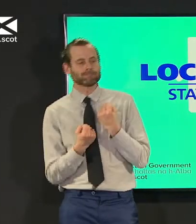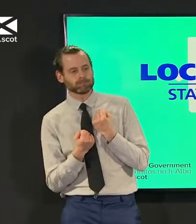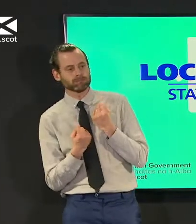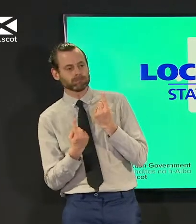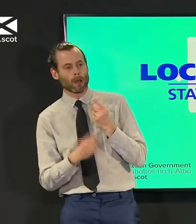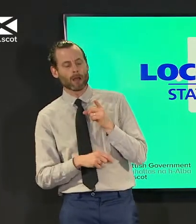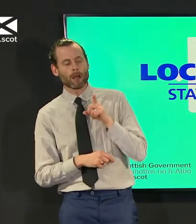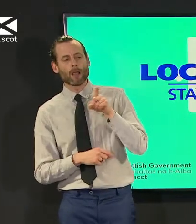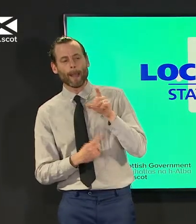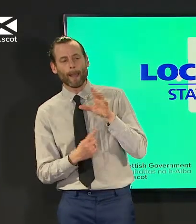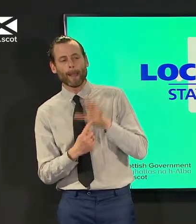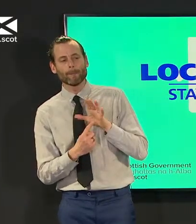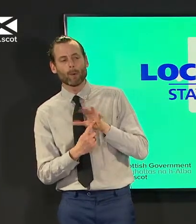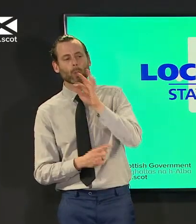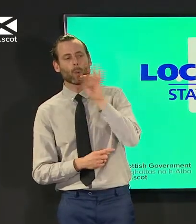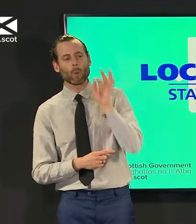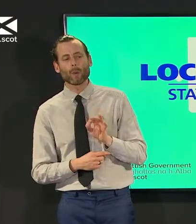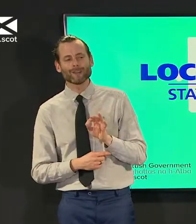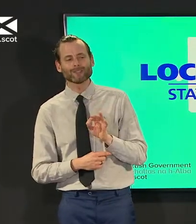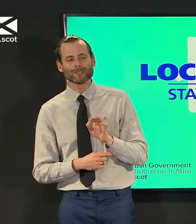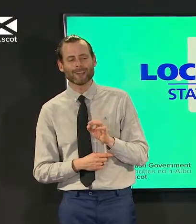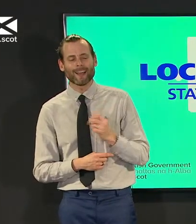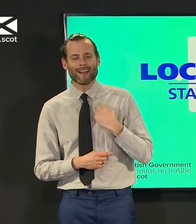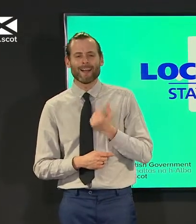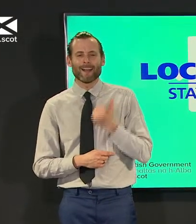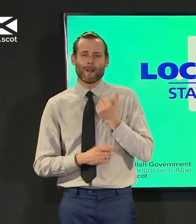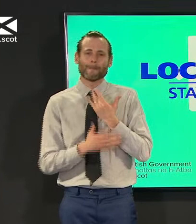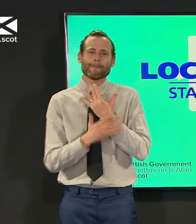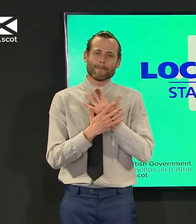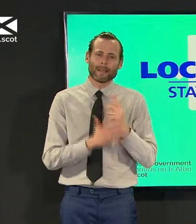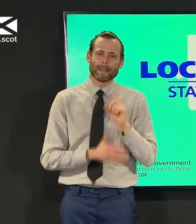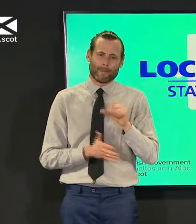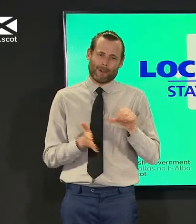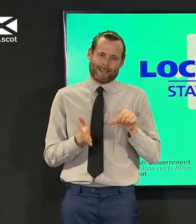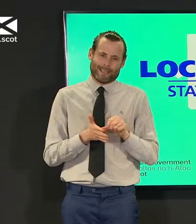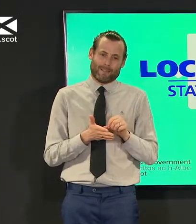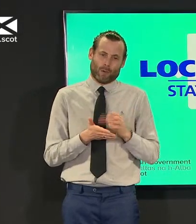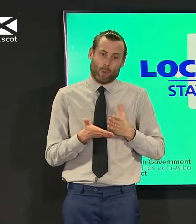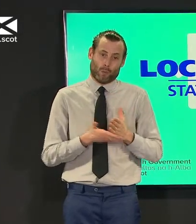importance of the question but also the difficulty that people are facing but i'm going to ask jason